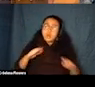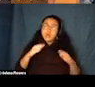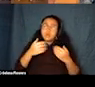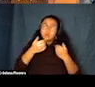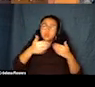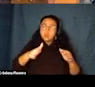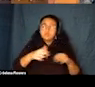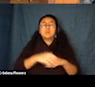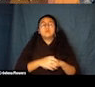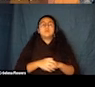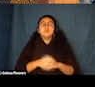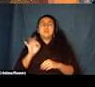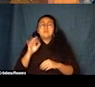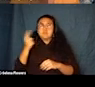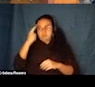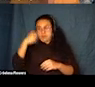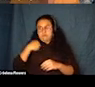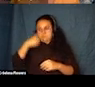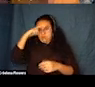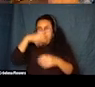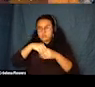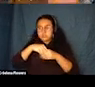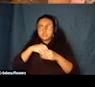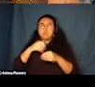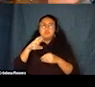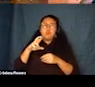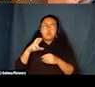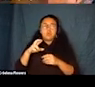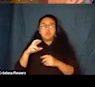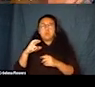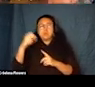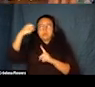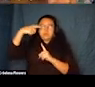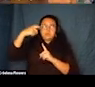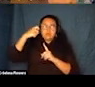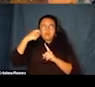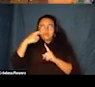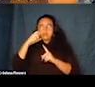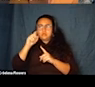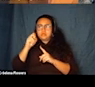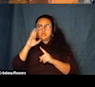various many disabilities where you would just want to get away from that large crowd and have a moment to yourself.